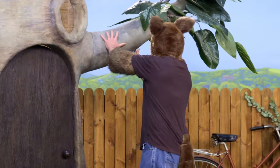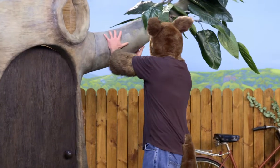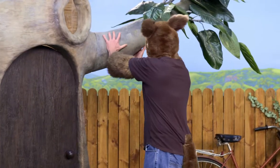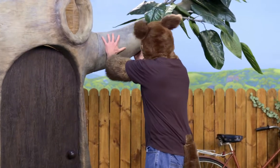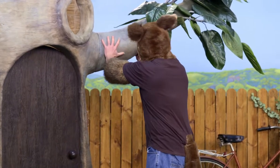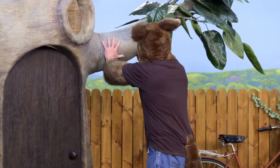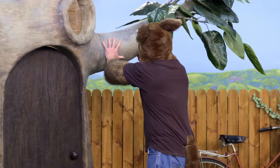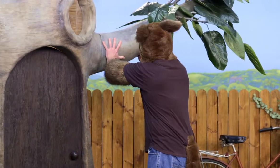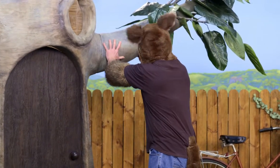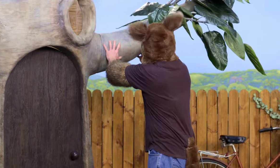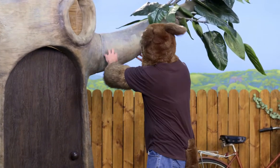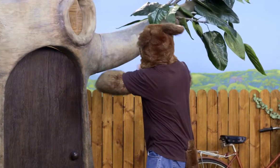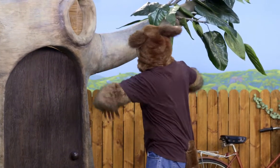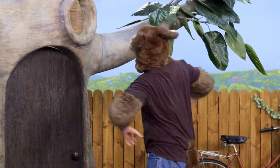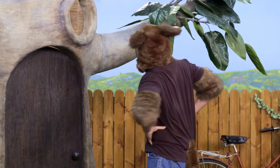Yeah. Oh, wow. Yeah.